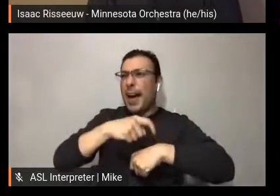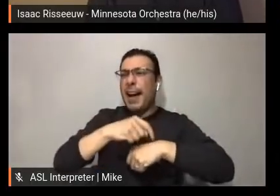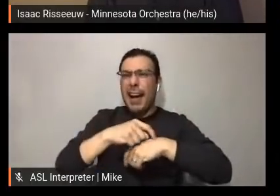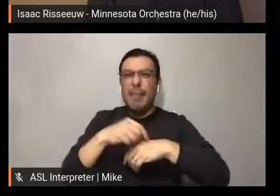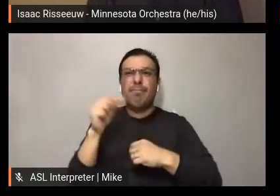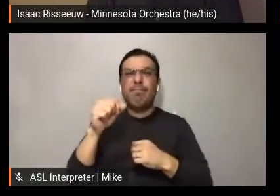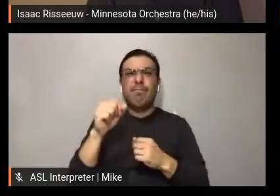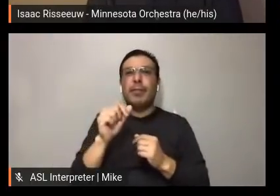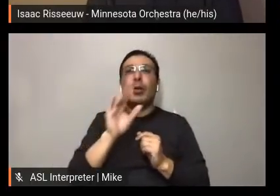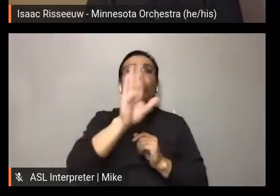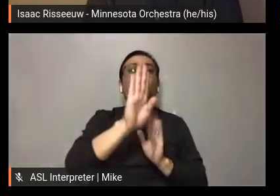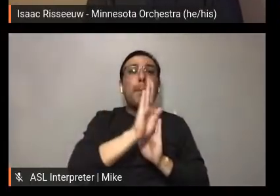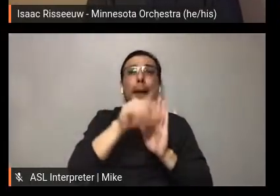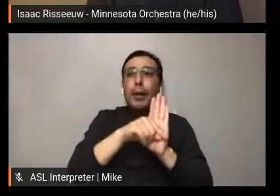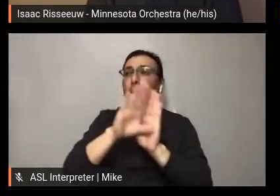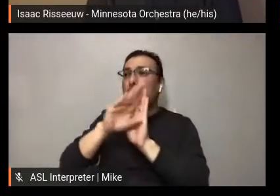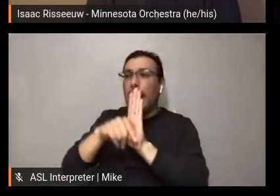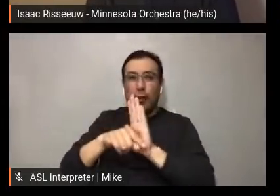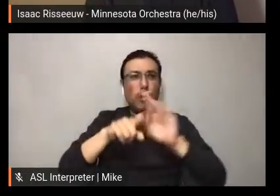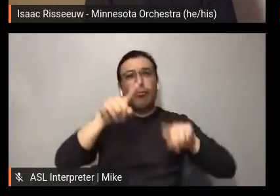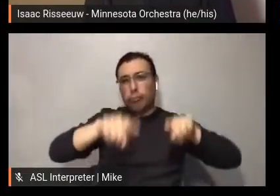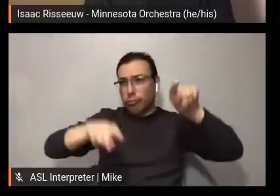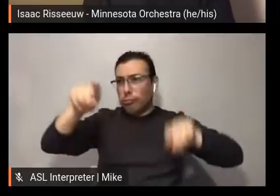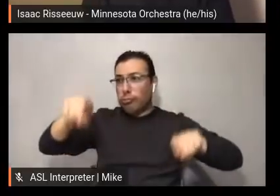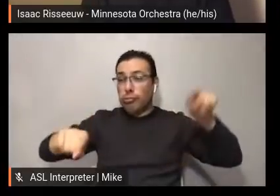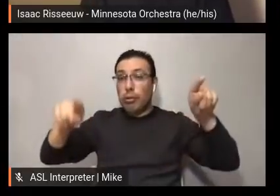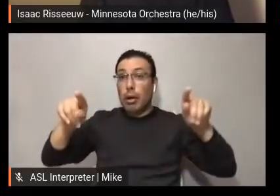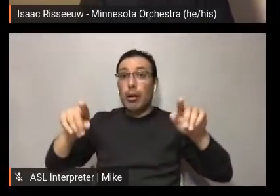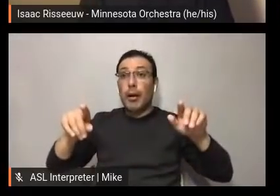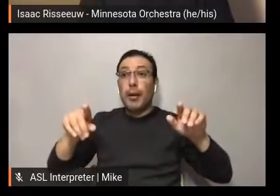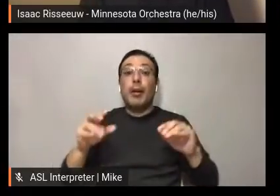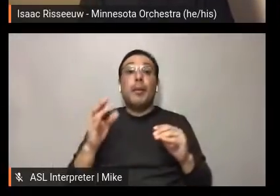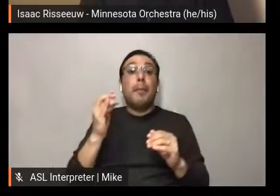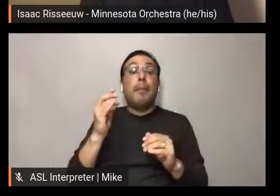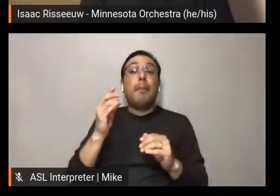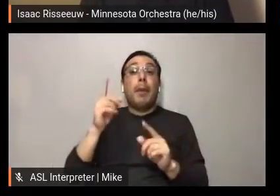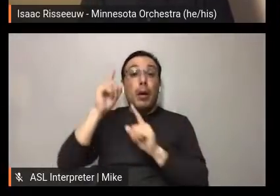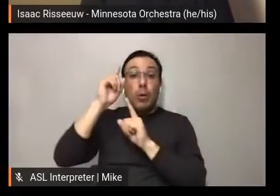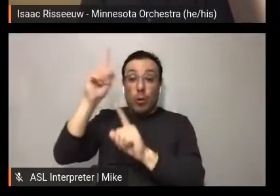the more that you're able to... not attack? That allows the other person to